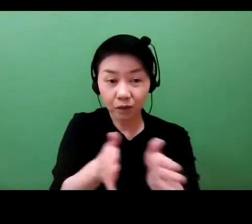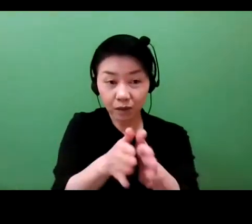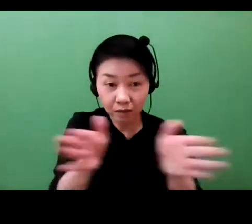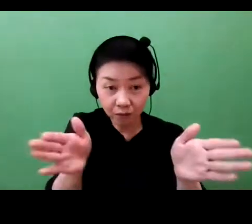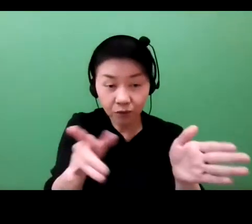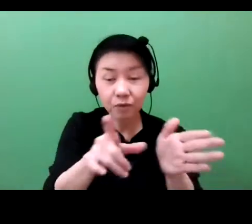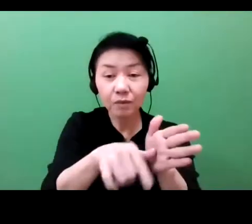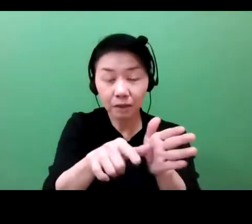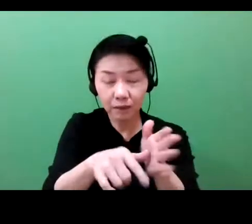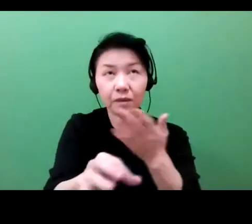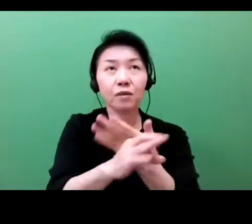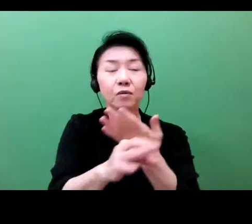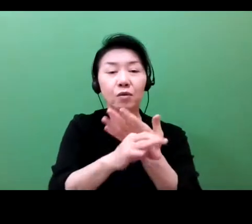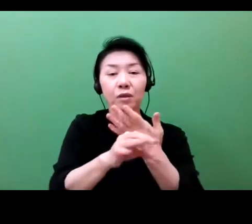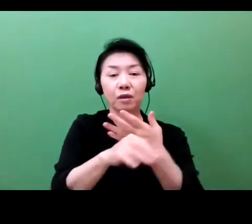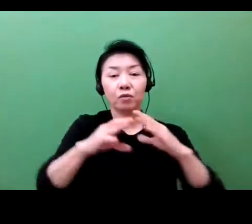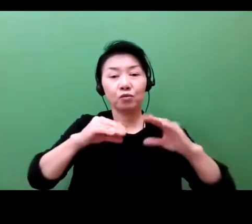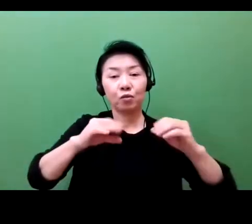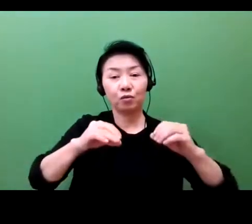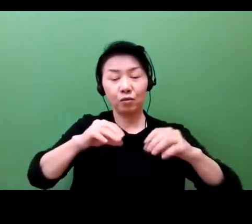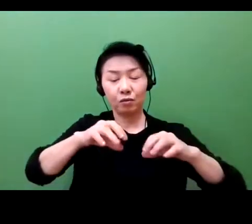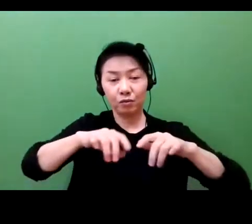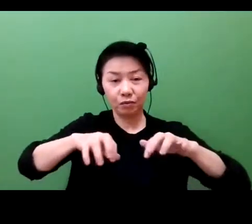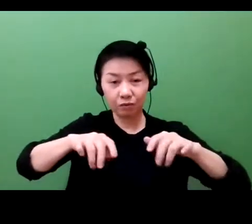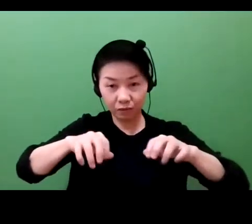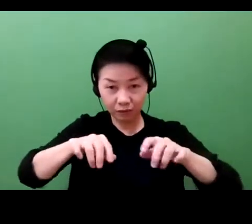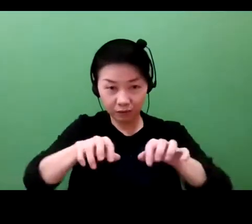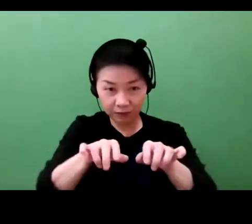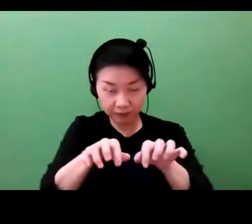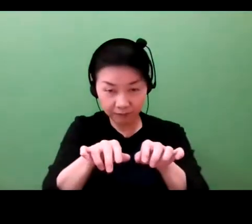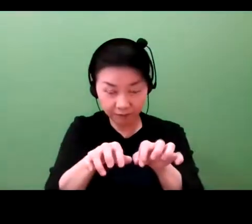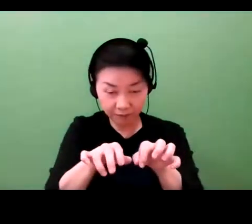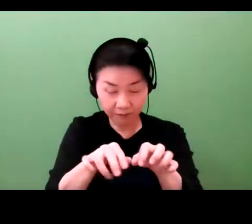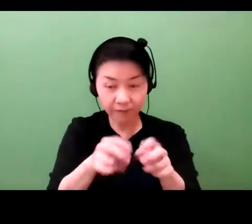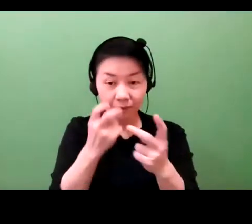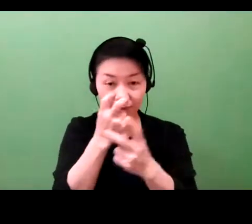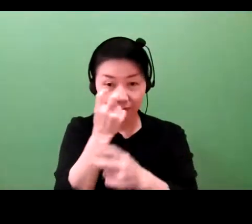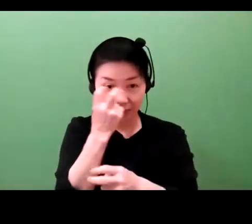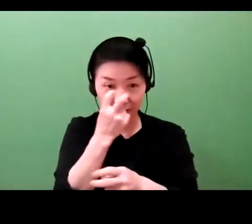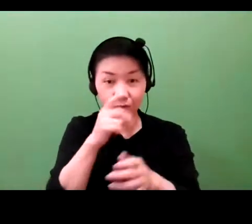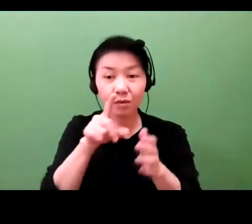your main tool of intellectual property. Instead, it's often copyrights or, again,